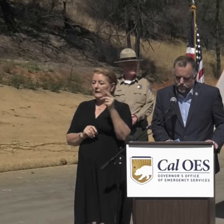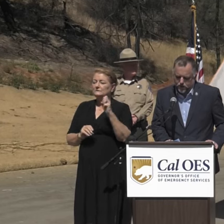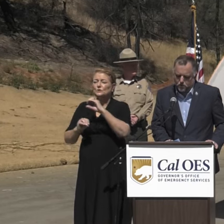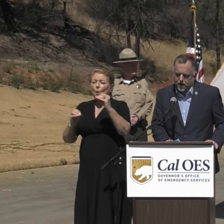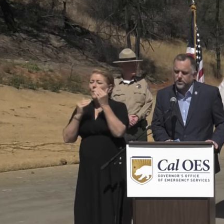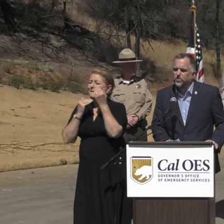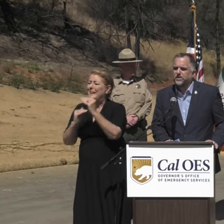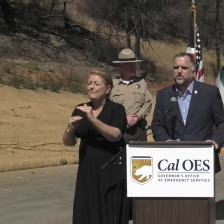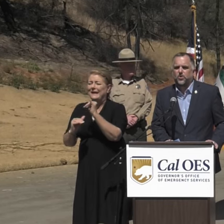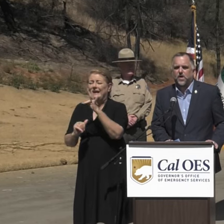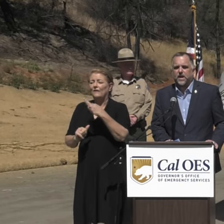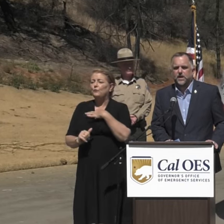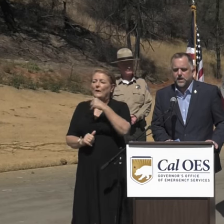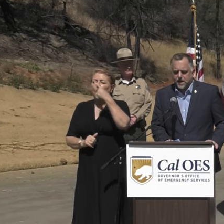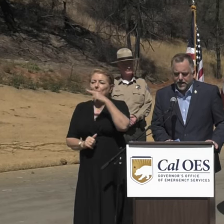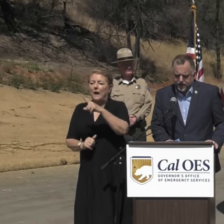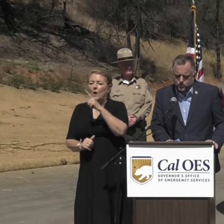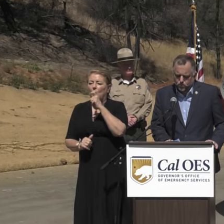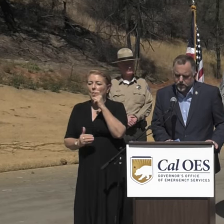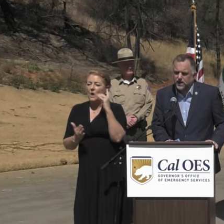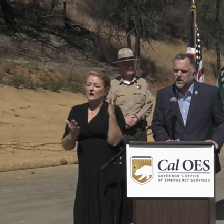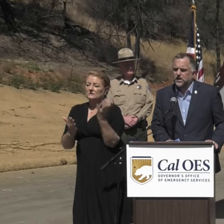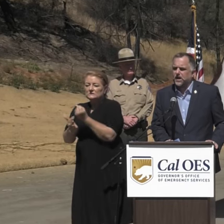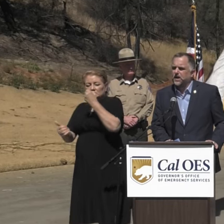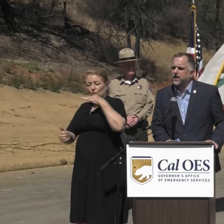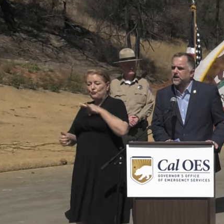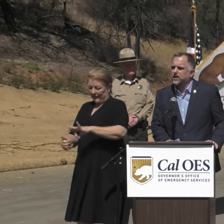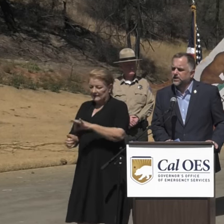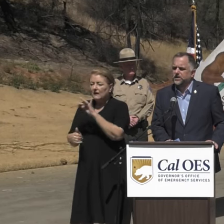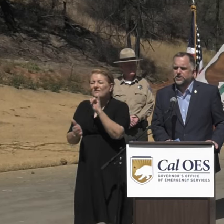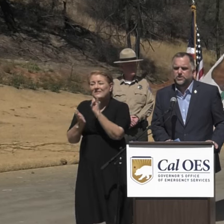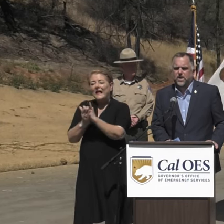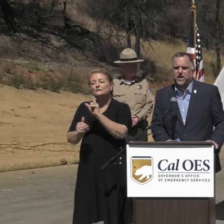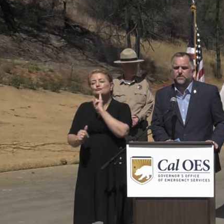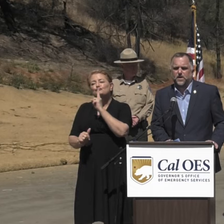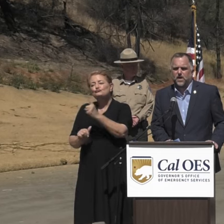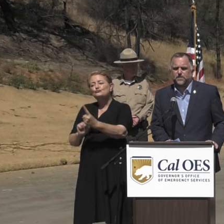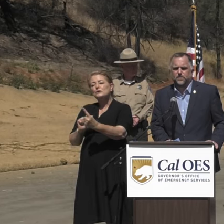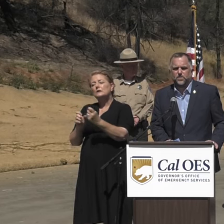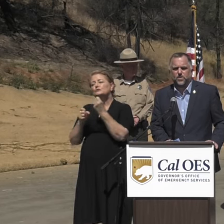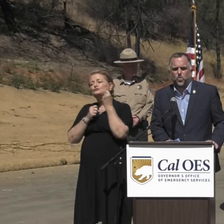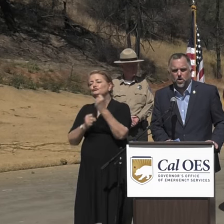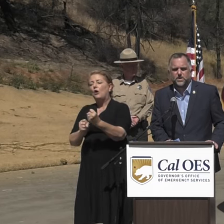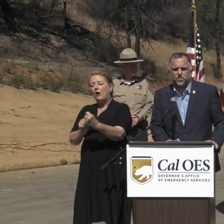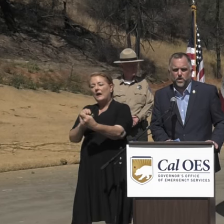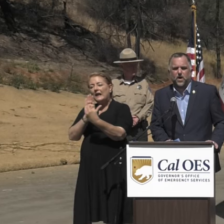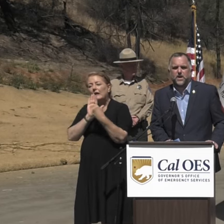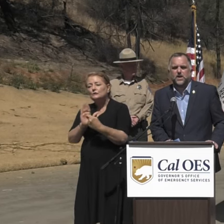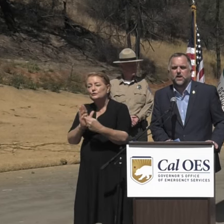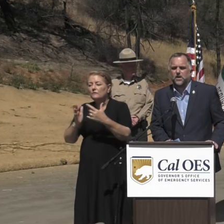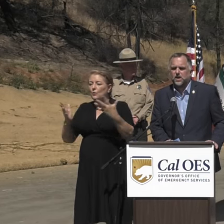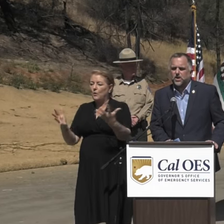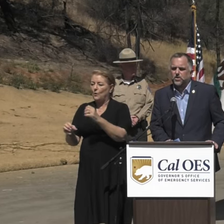if we don't mind who gets the credit," and that's really illustrative of the work that went on here.